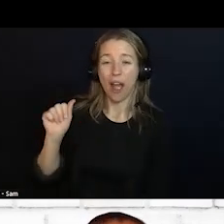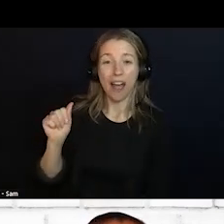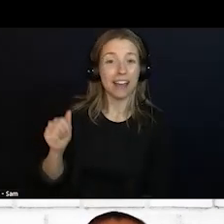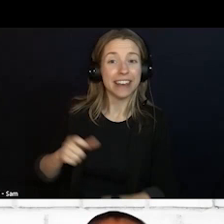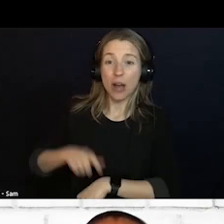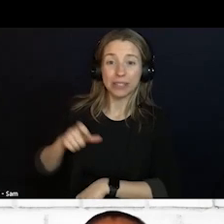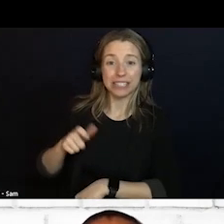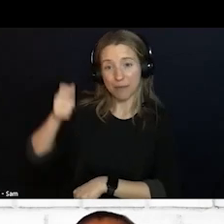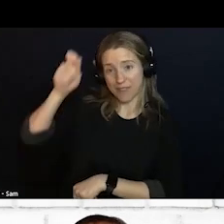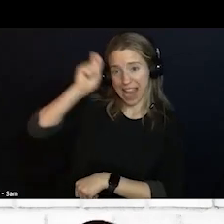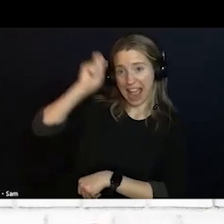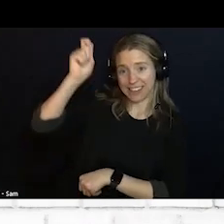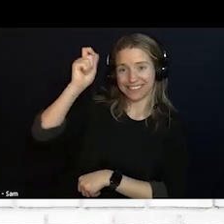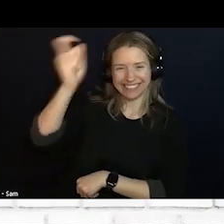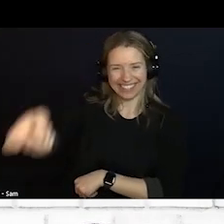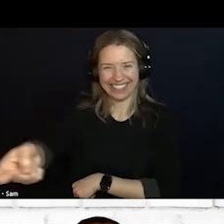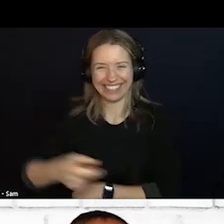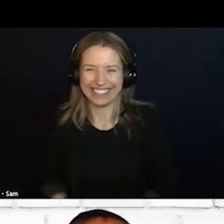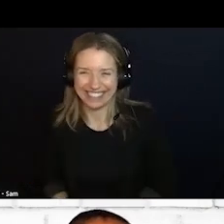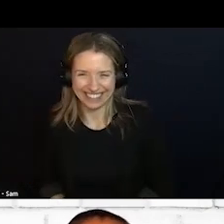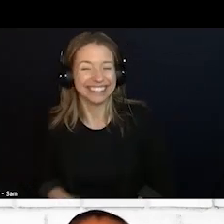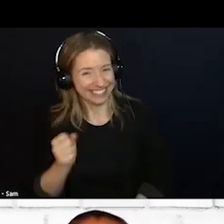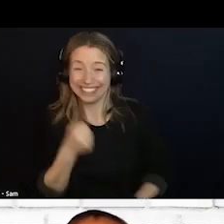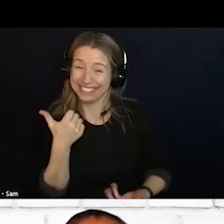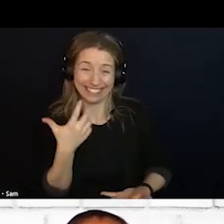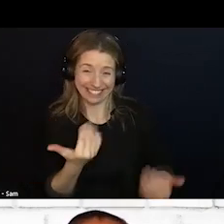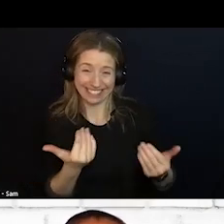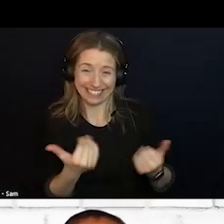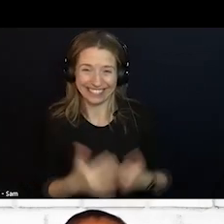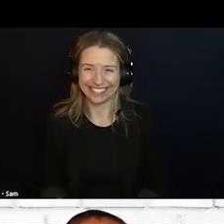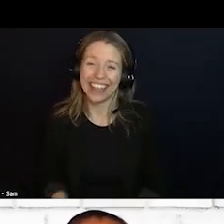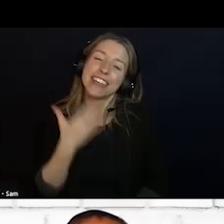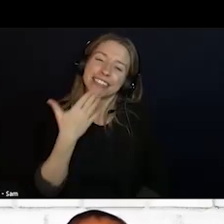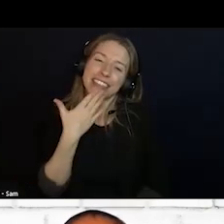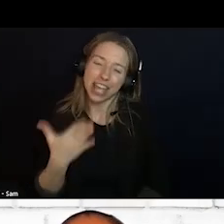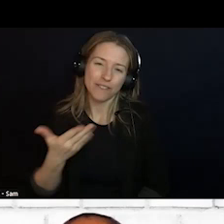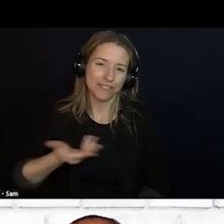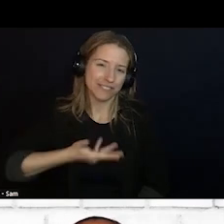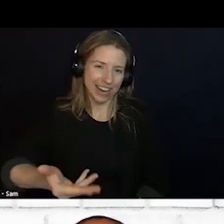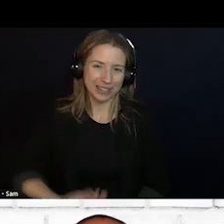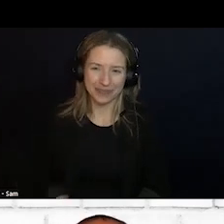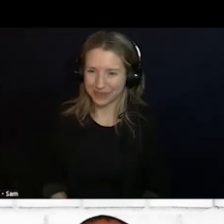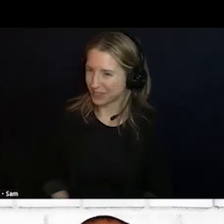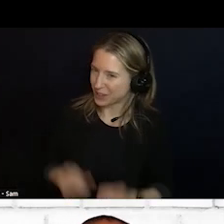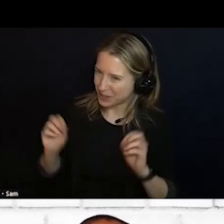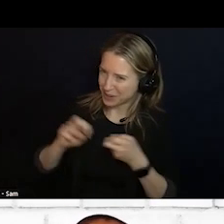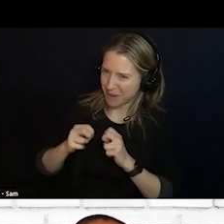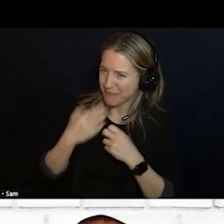A HAT TO THE COLLECTION. >>: THANK YOU FOR HAVING ME. : NO PROBLEM. THANK YOU FOR BEING APART OF THE HOT SEAT.